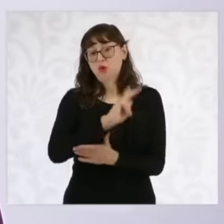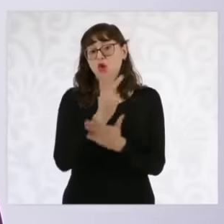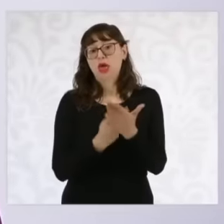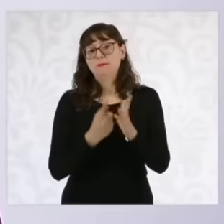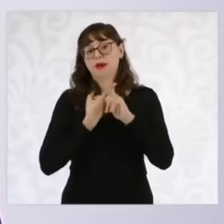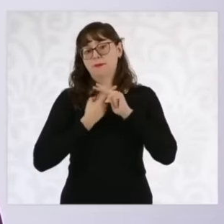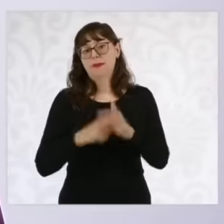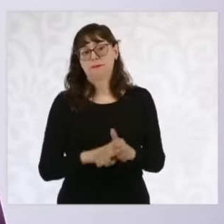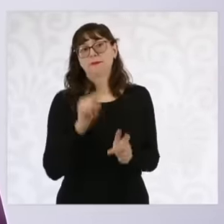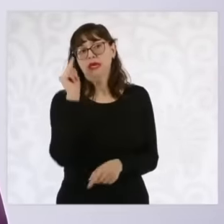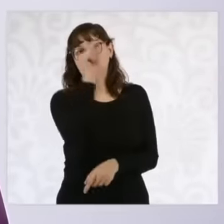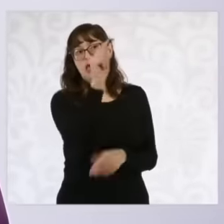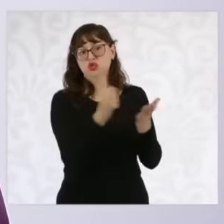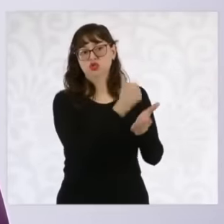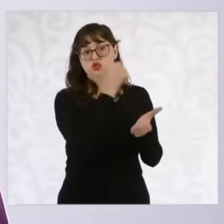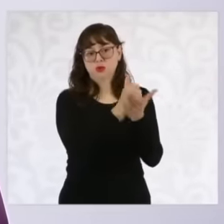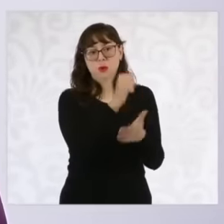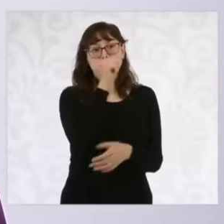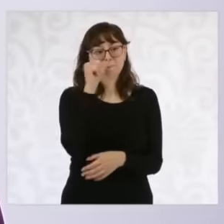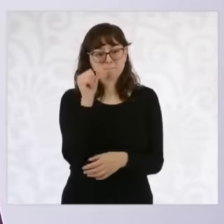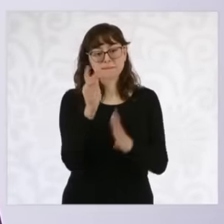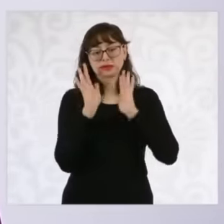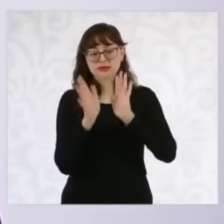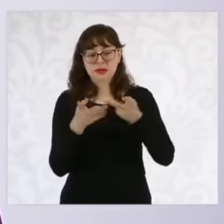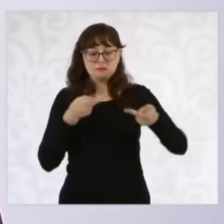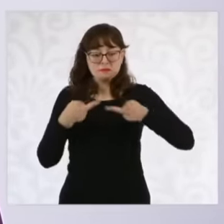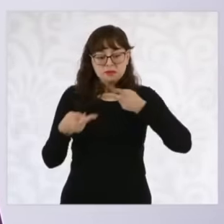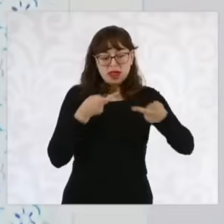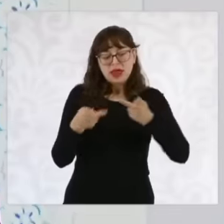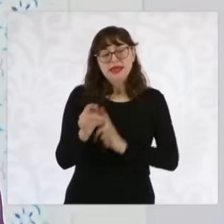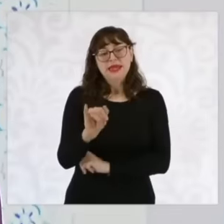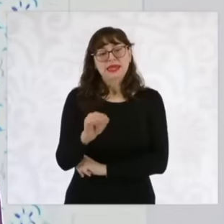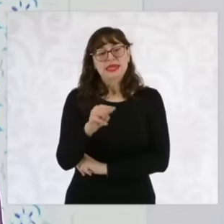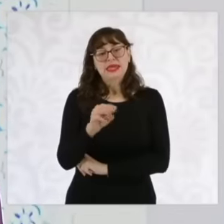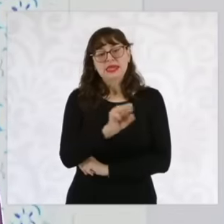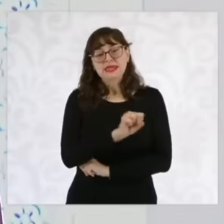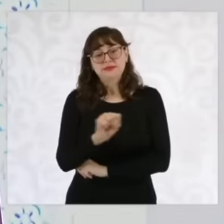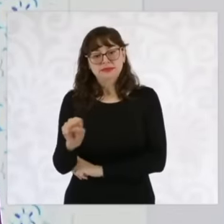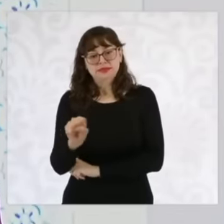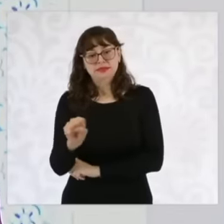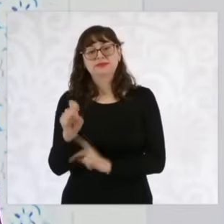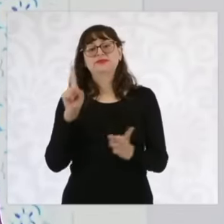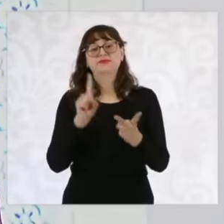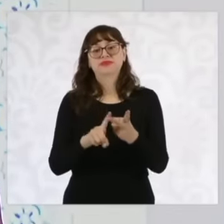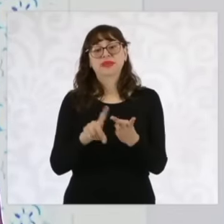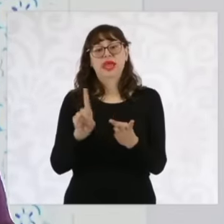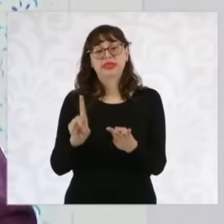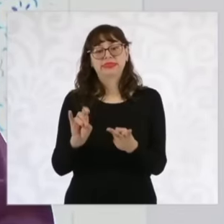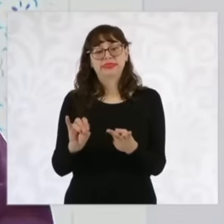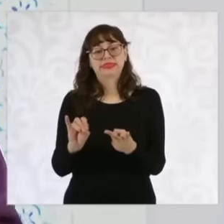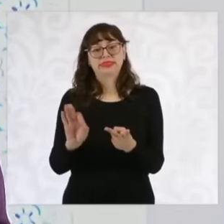working with the Mexican Social Security Institute and with the DIF so that through these